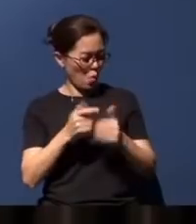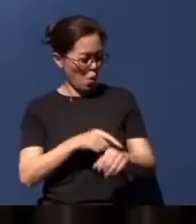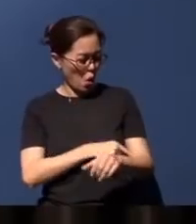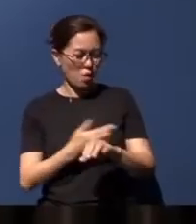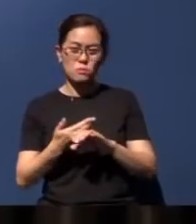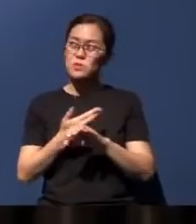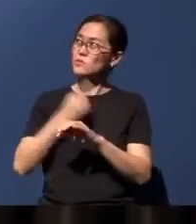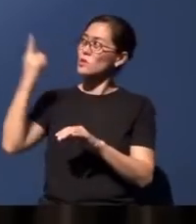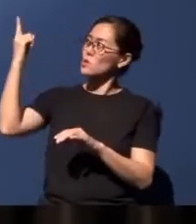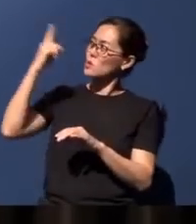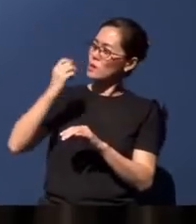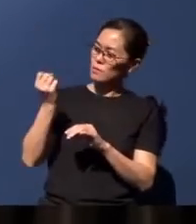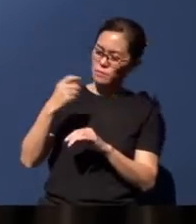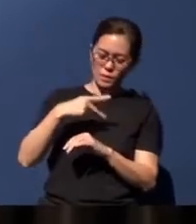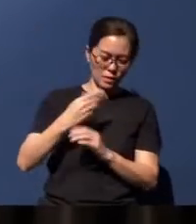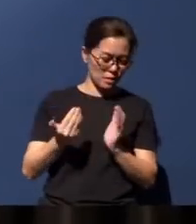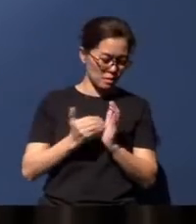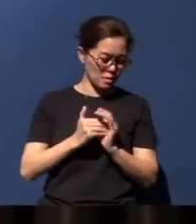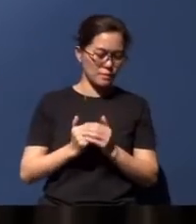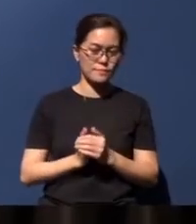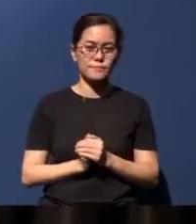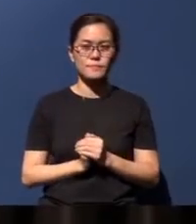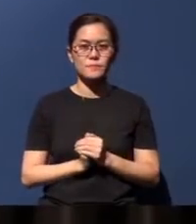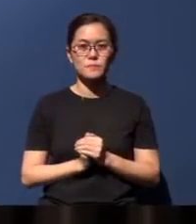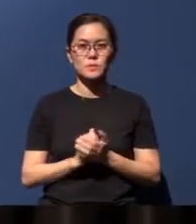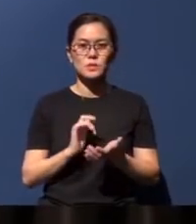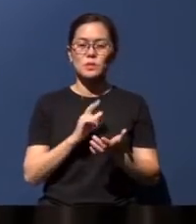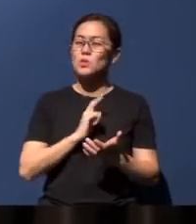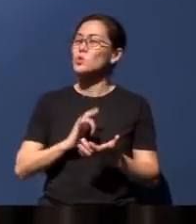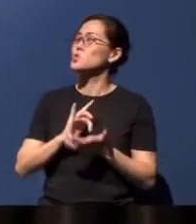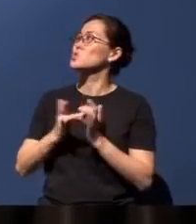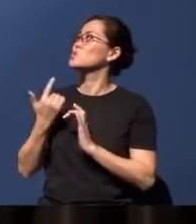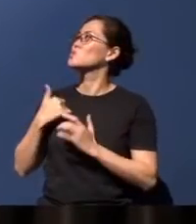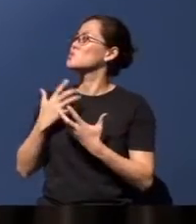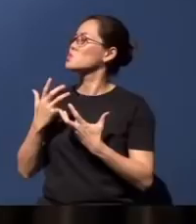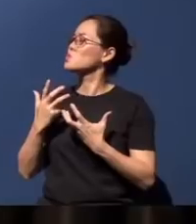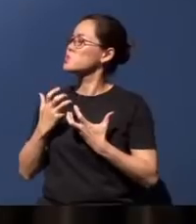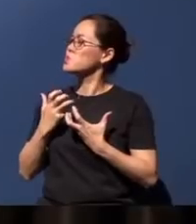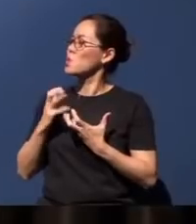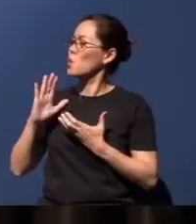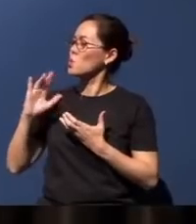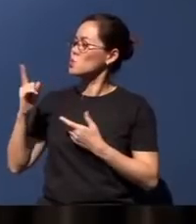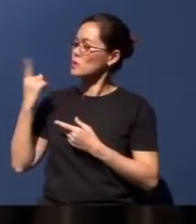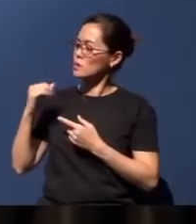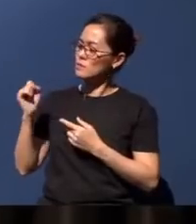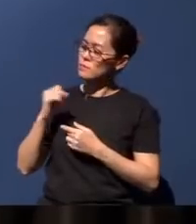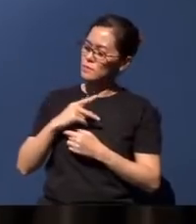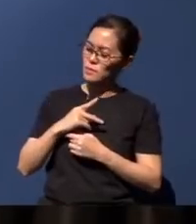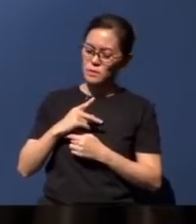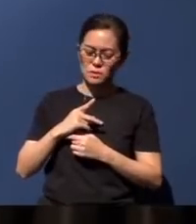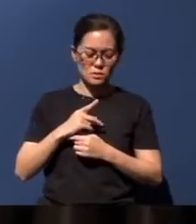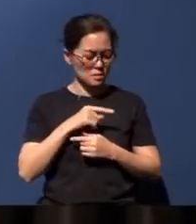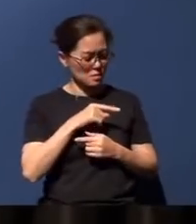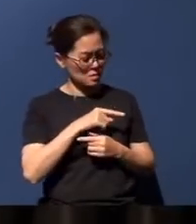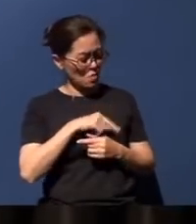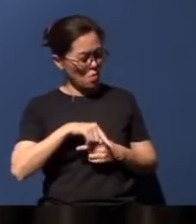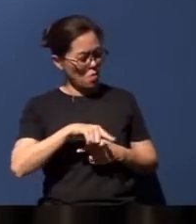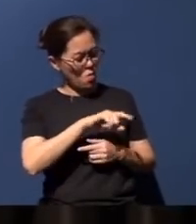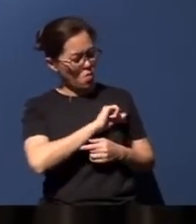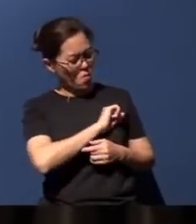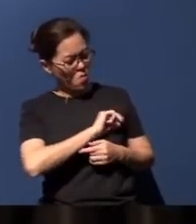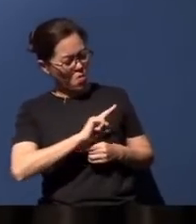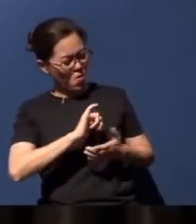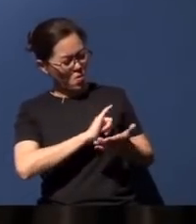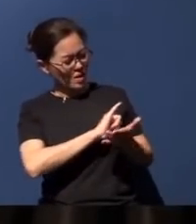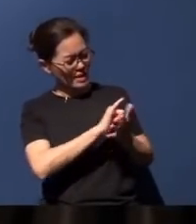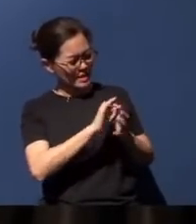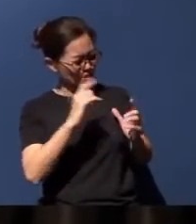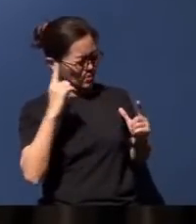You come back. Lord Jesus, we yearn for Your return to put an end to all this madness, and all the